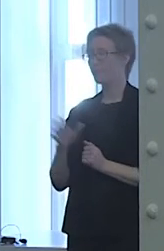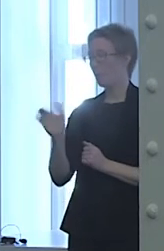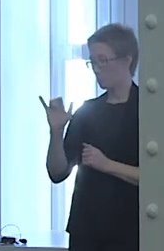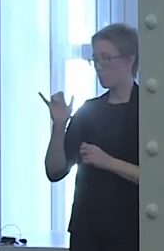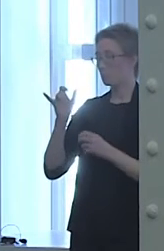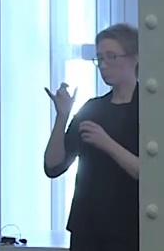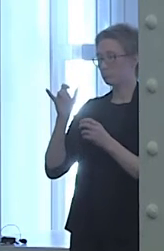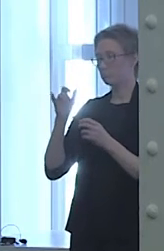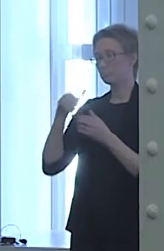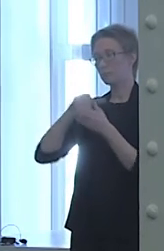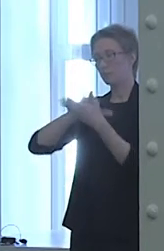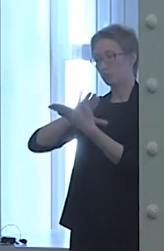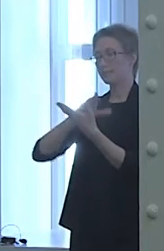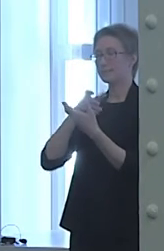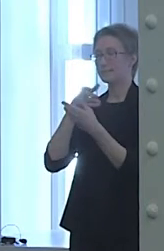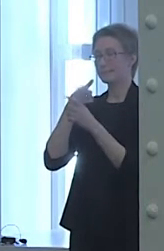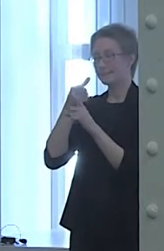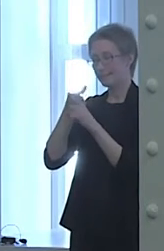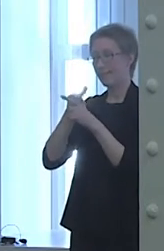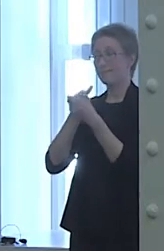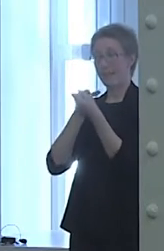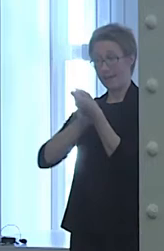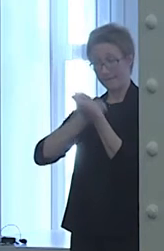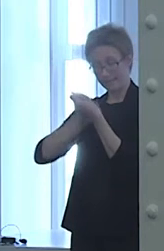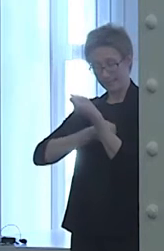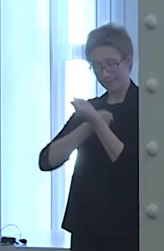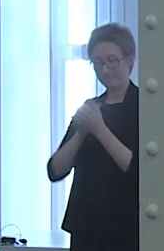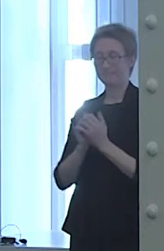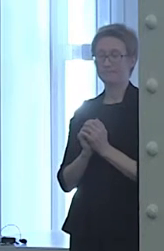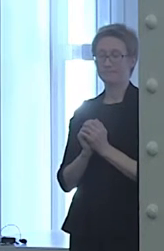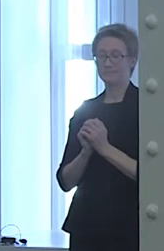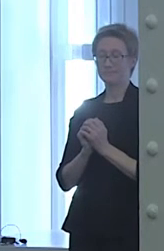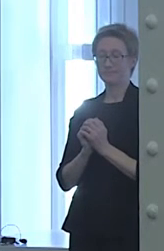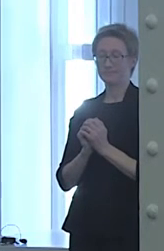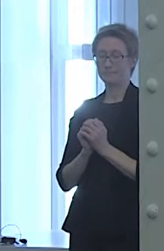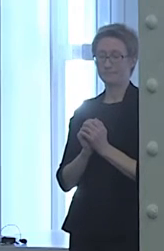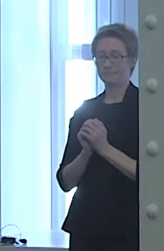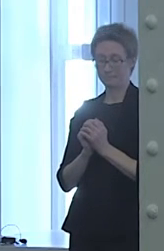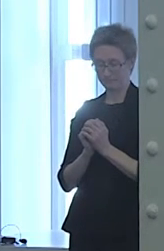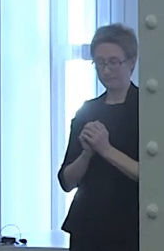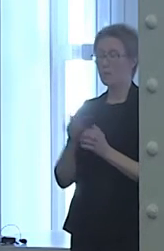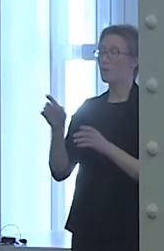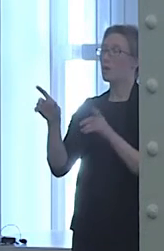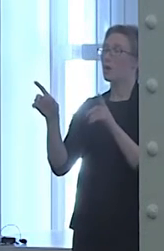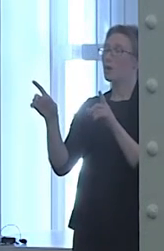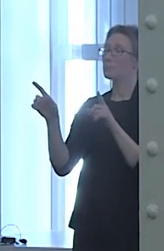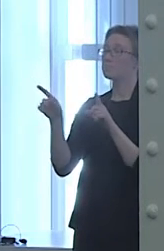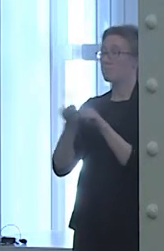Aside from my website, Fashionably Ill, you can contact me.